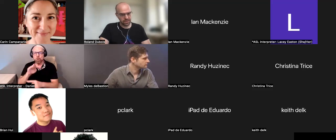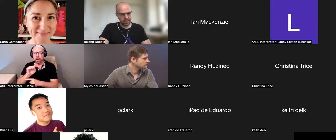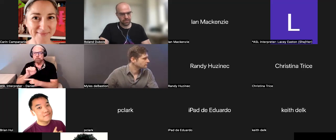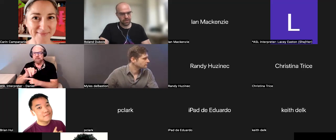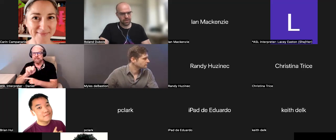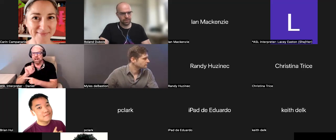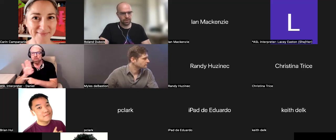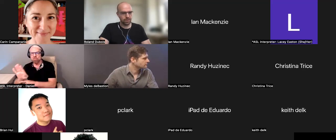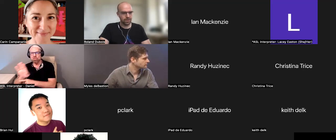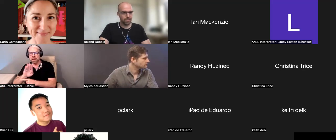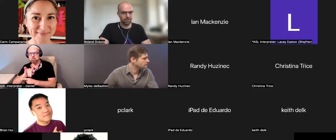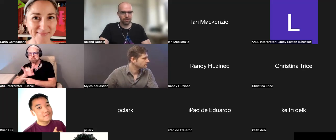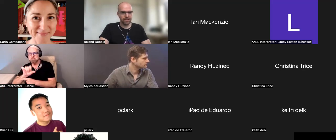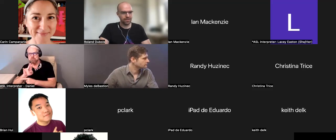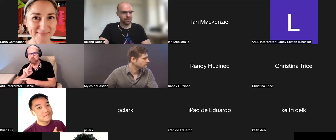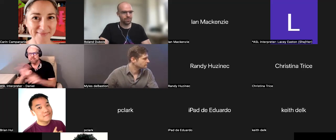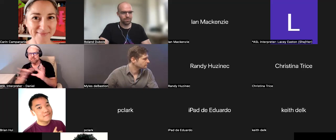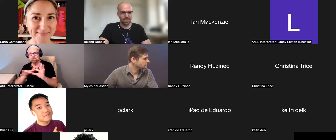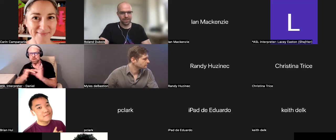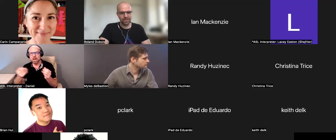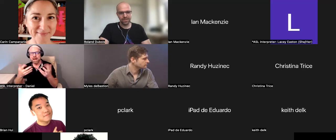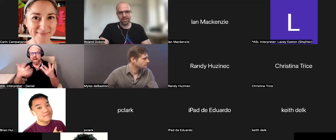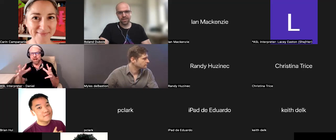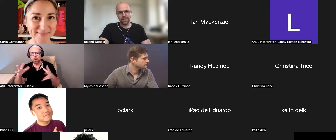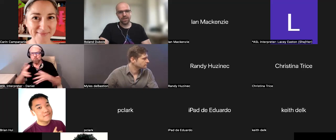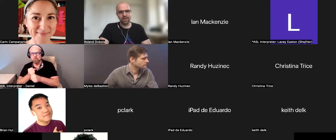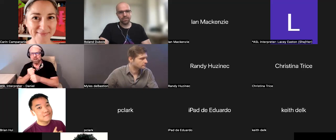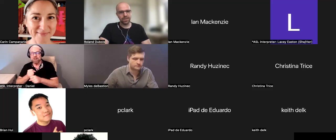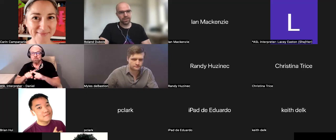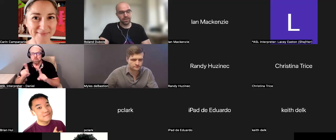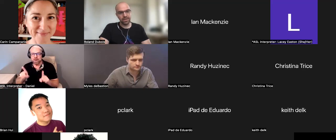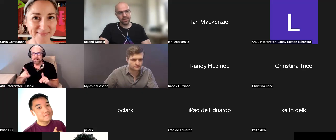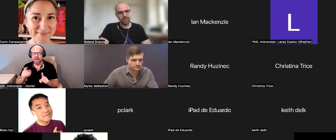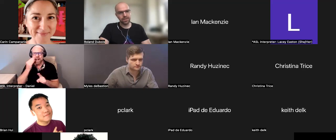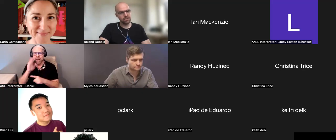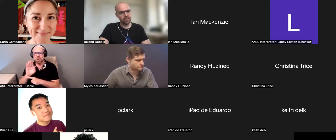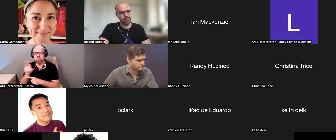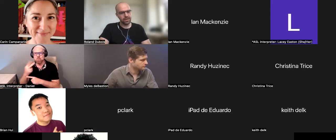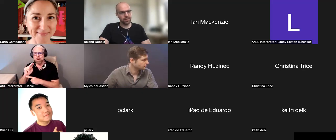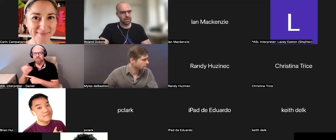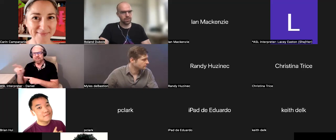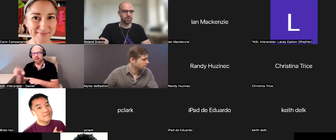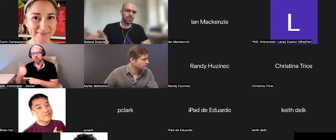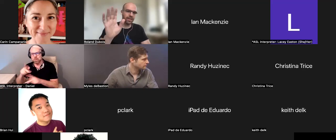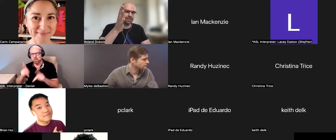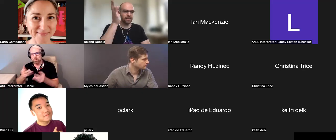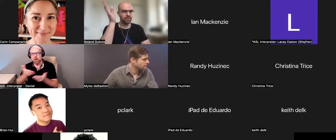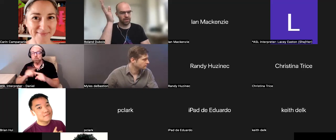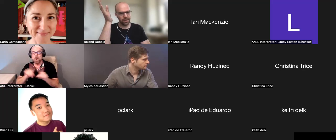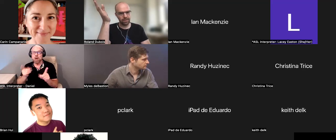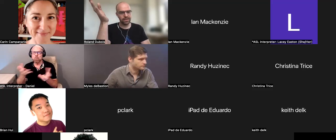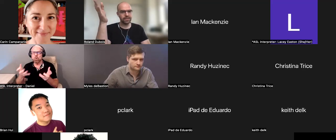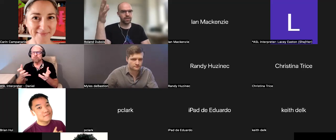statement. I don't want to paraphrase here. So I just want to allude to the idea that M.I.T.